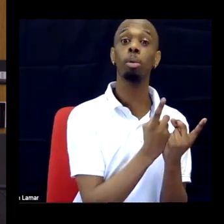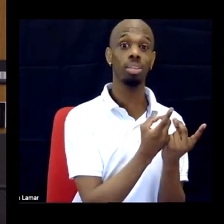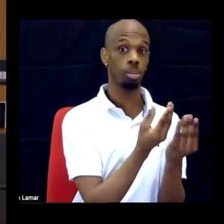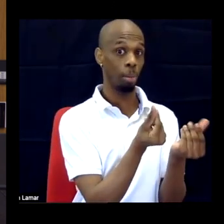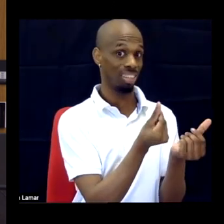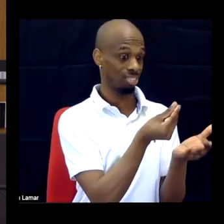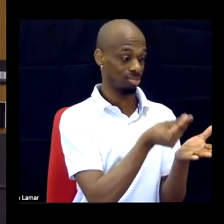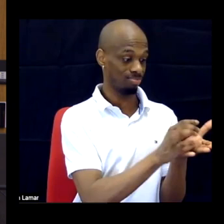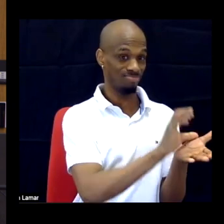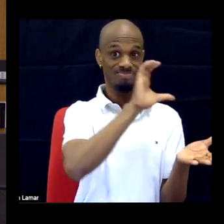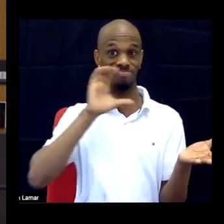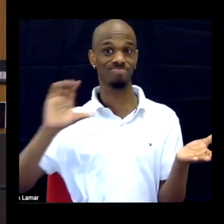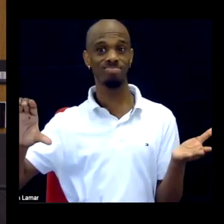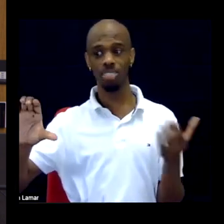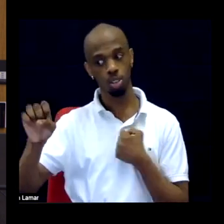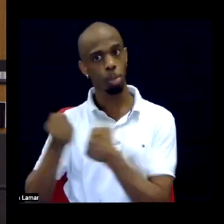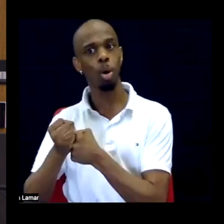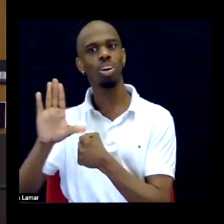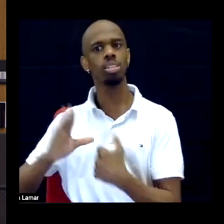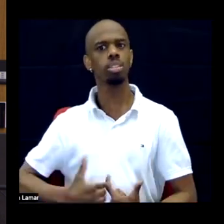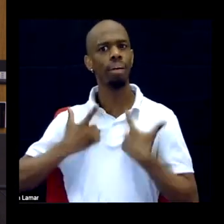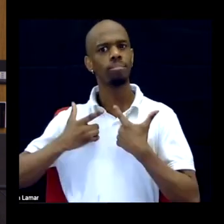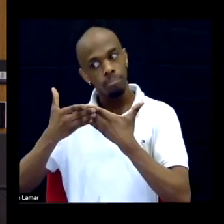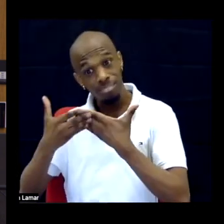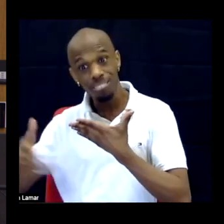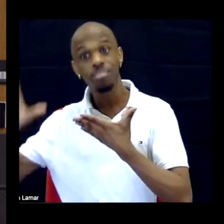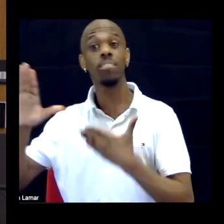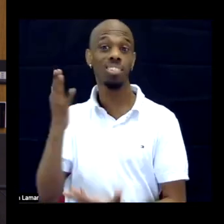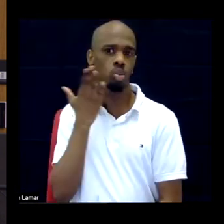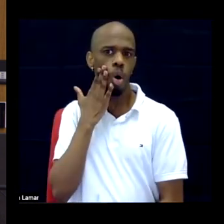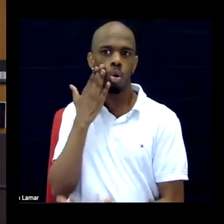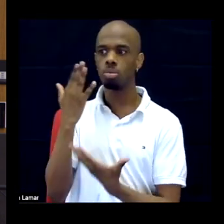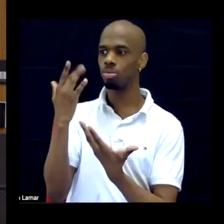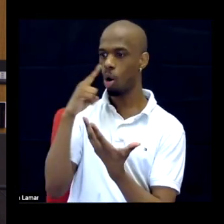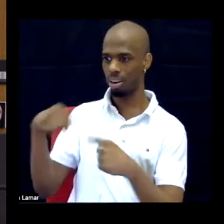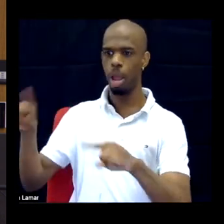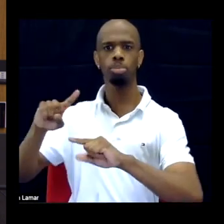can live a full life as a disabled person and go through everything that he needs to